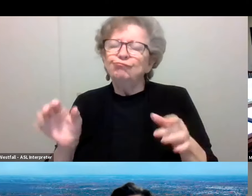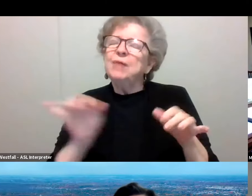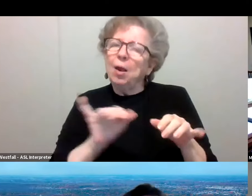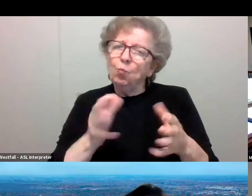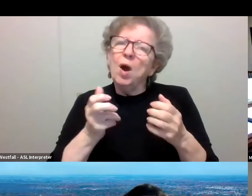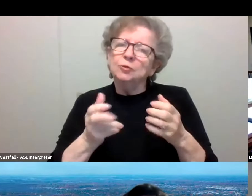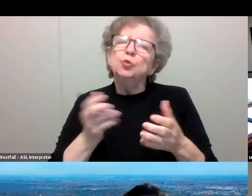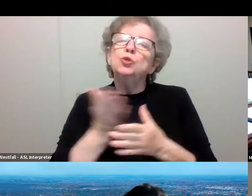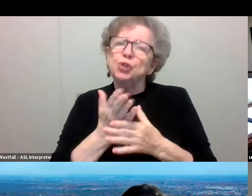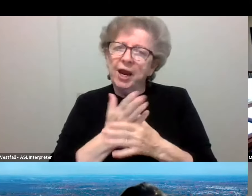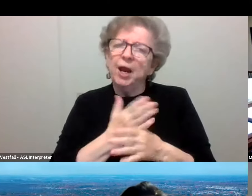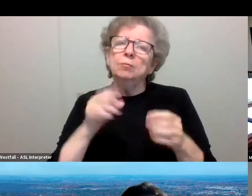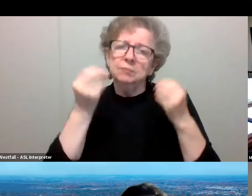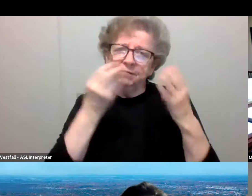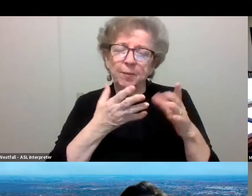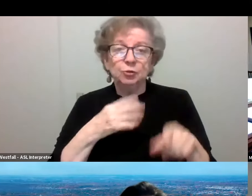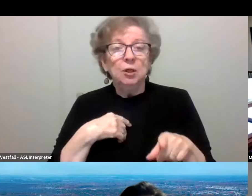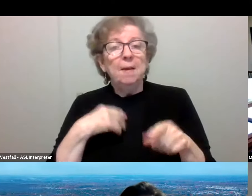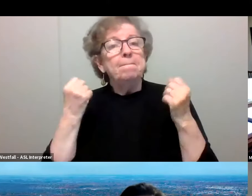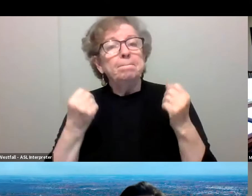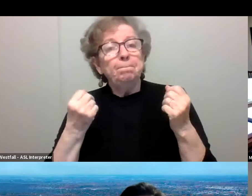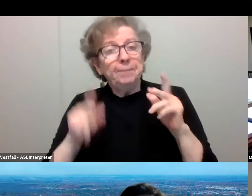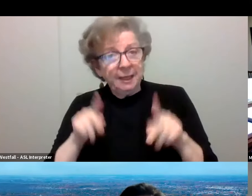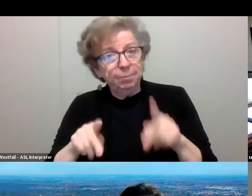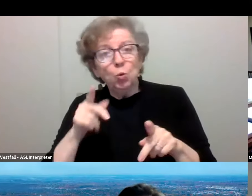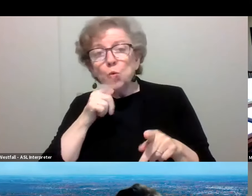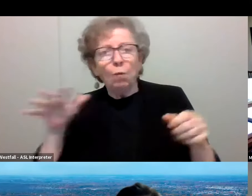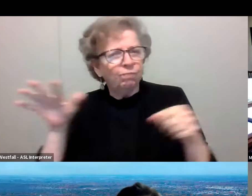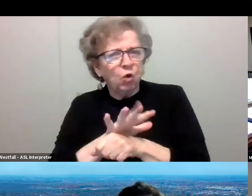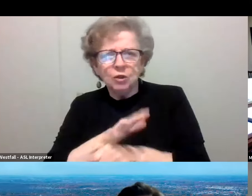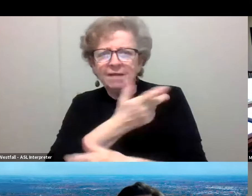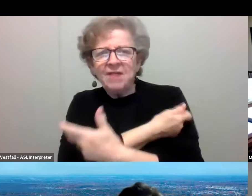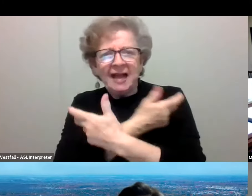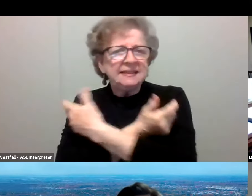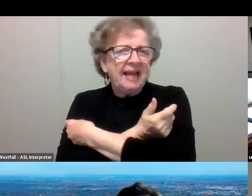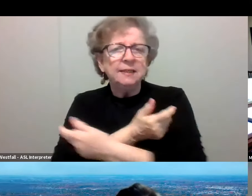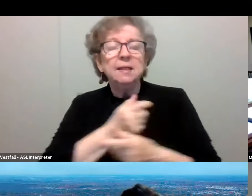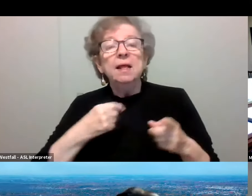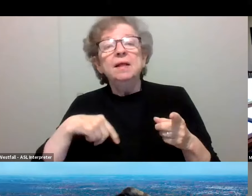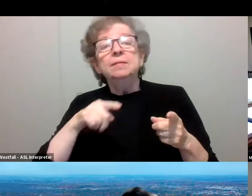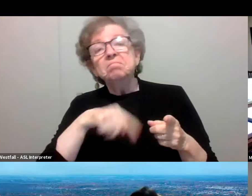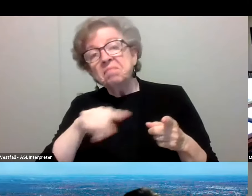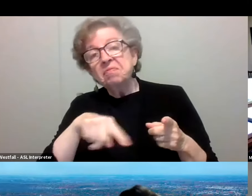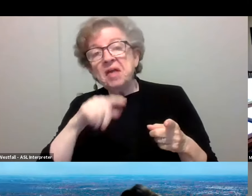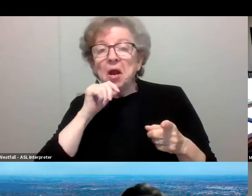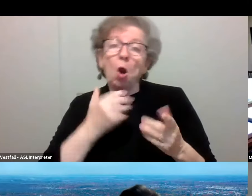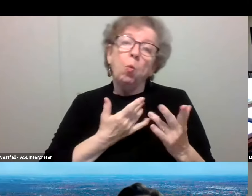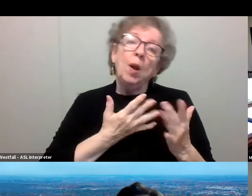to extent that people who are fully vaccinated, some of them are really taking themselves out of circulation sort of waiting for the storm to pass.